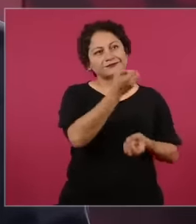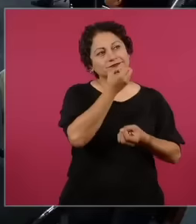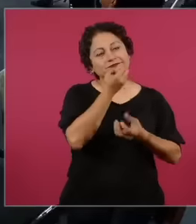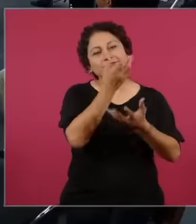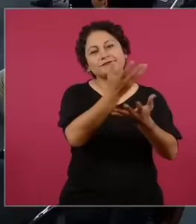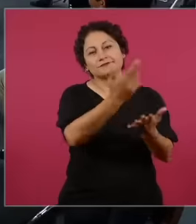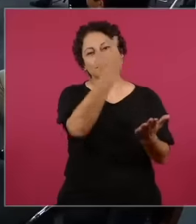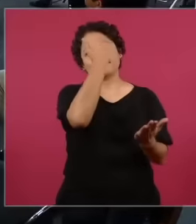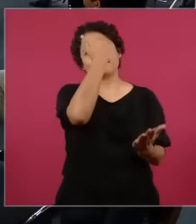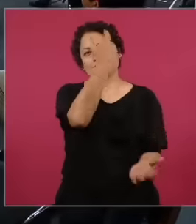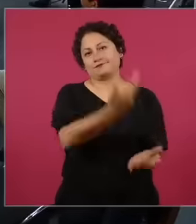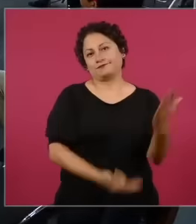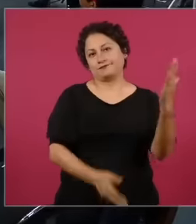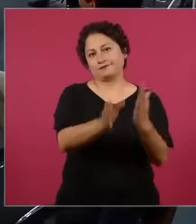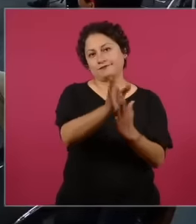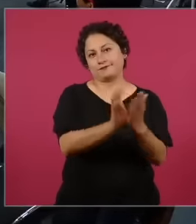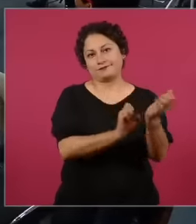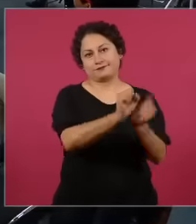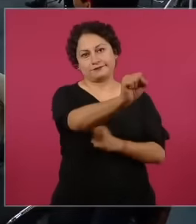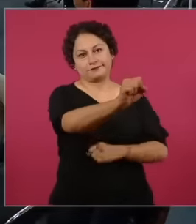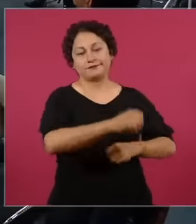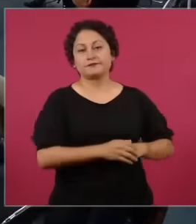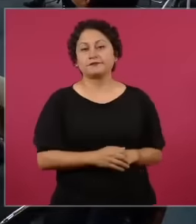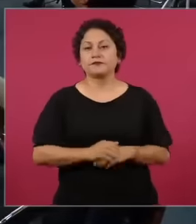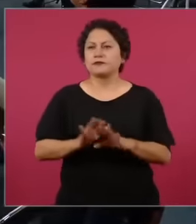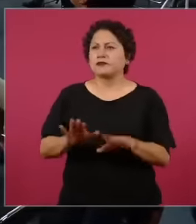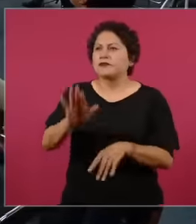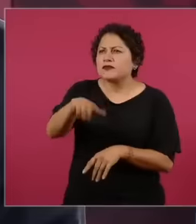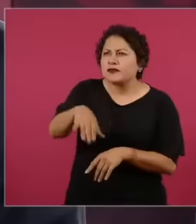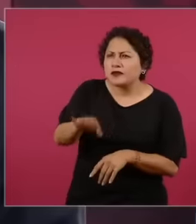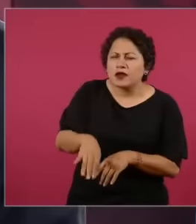to the pause president, good that there is a clarification from